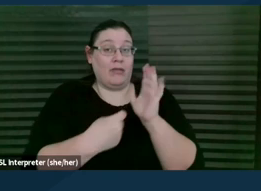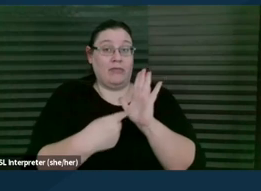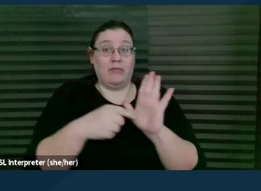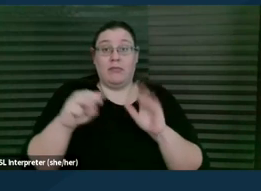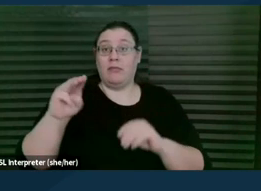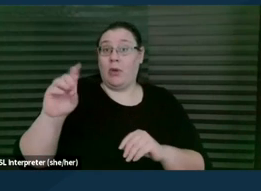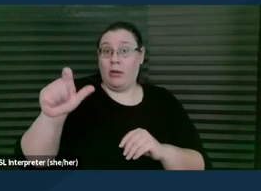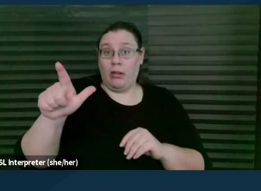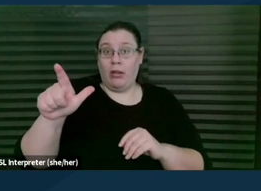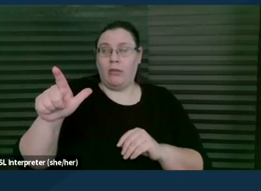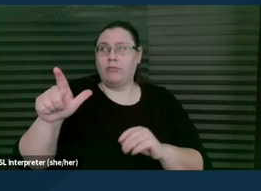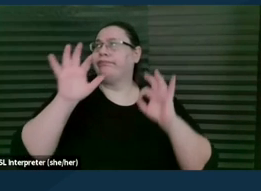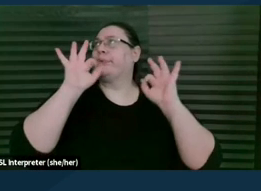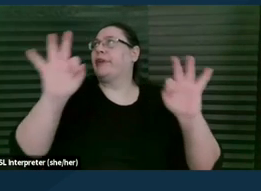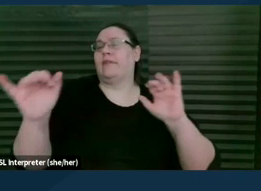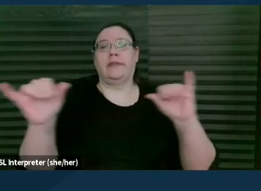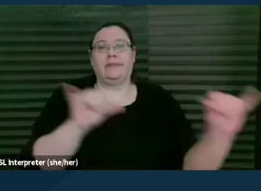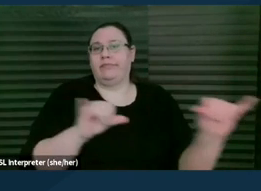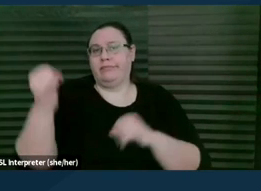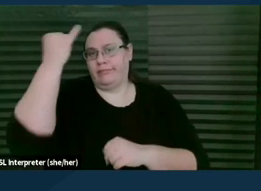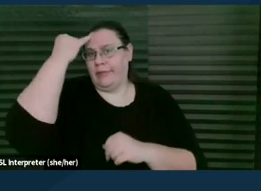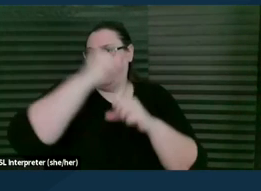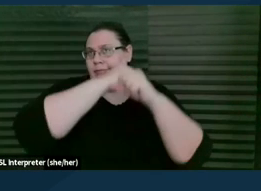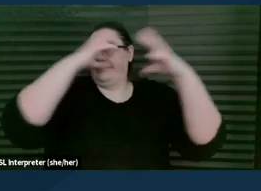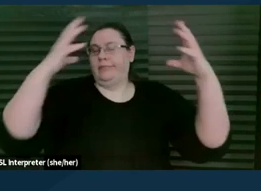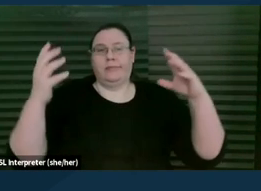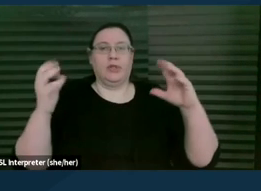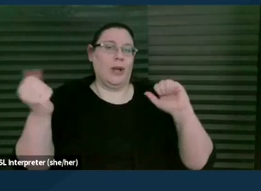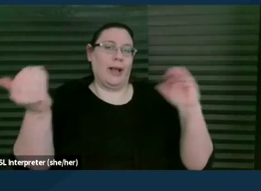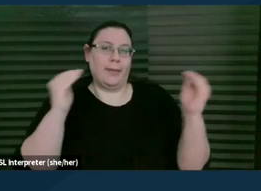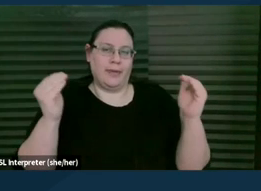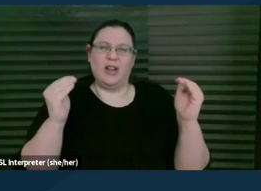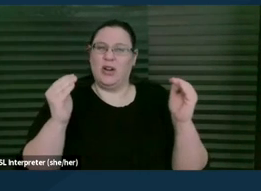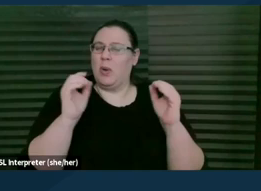very analogous to. So we'll cover that in some more specificity. Can we go to the next slide please?